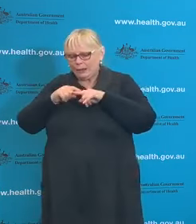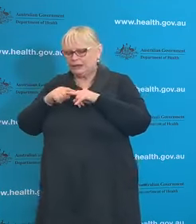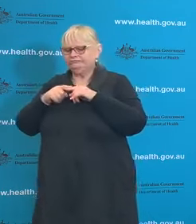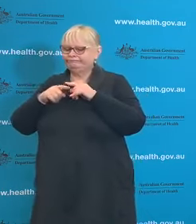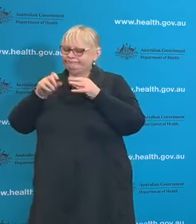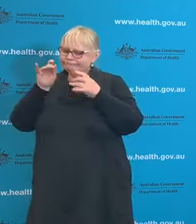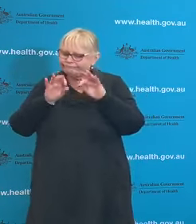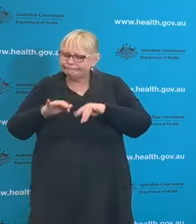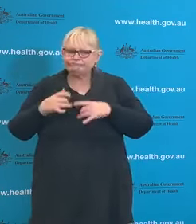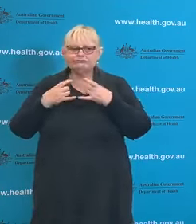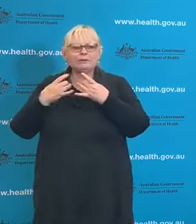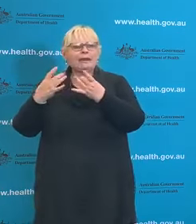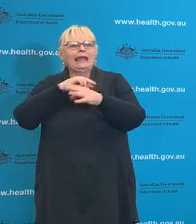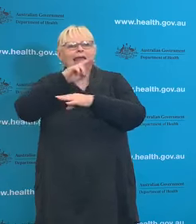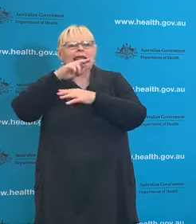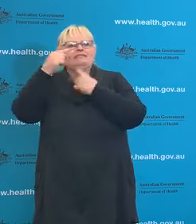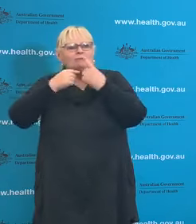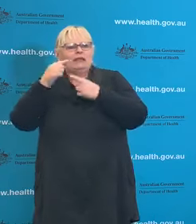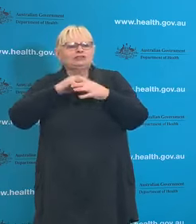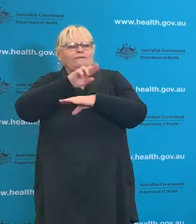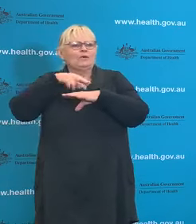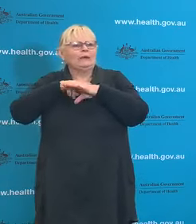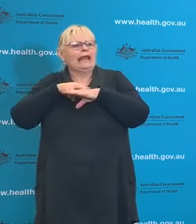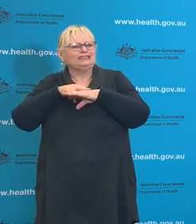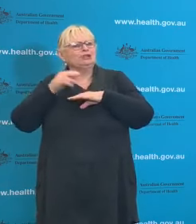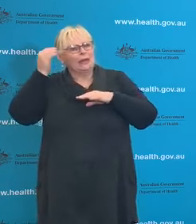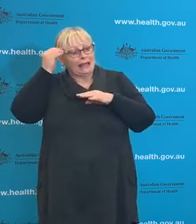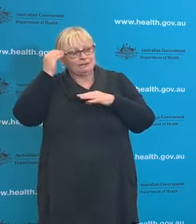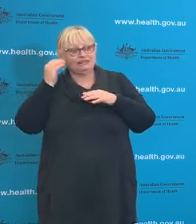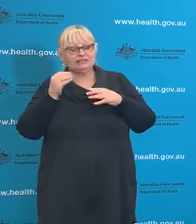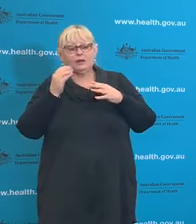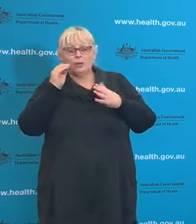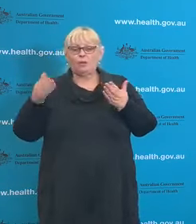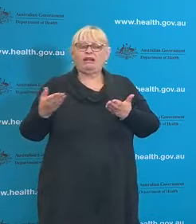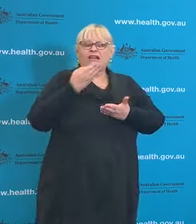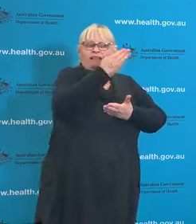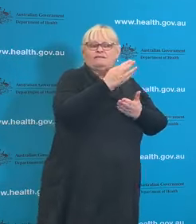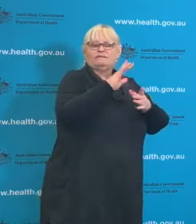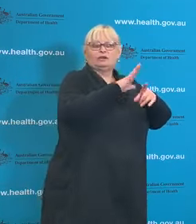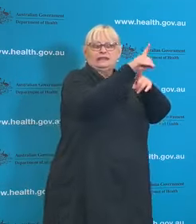National Cabinet when it meets again next week. But know that- know the fact